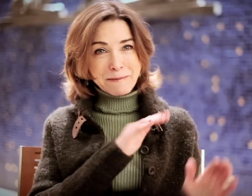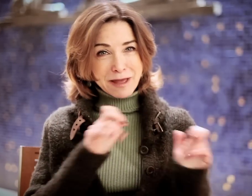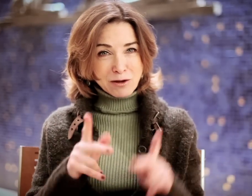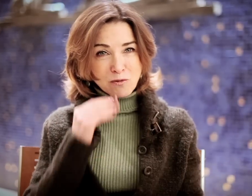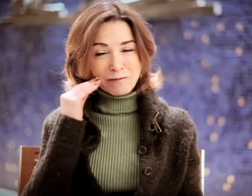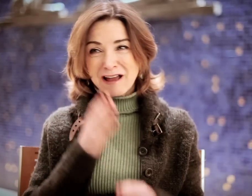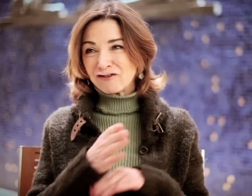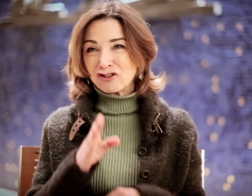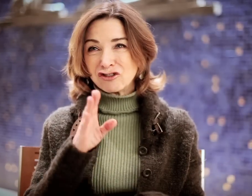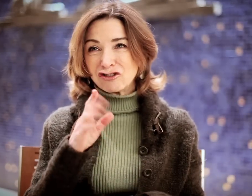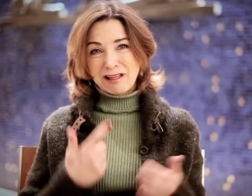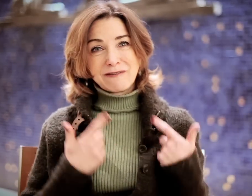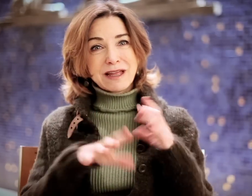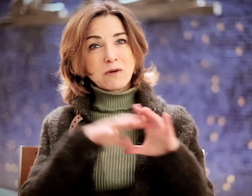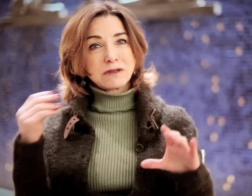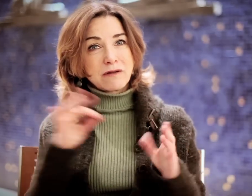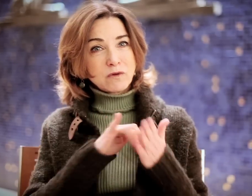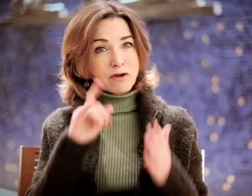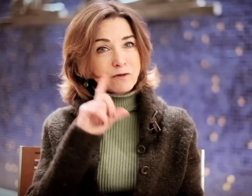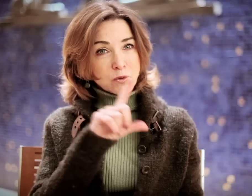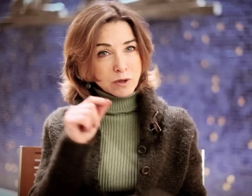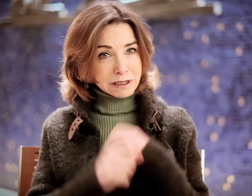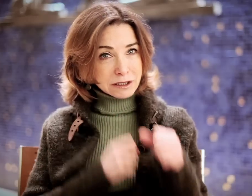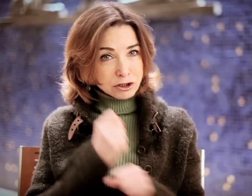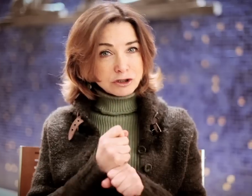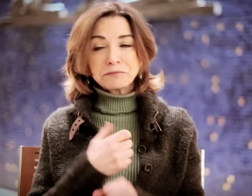I came back home after living outside of New York for 20 years.